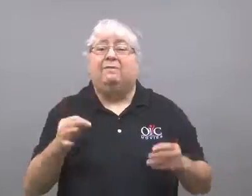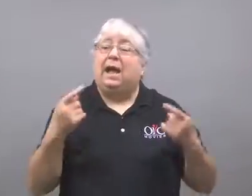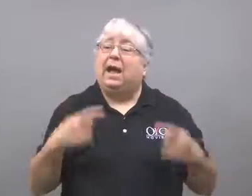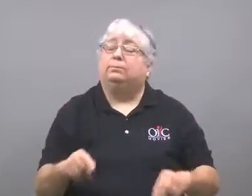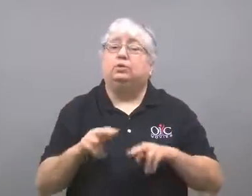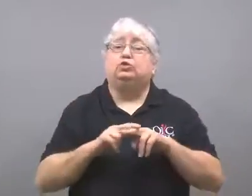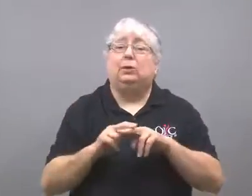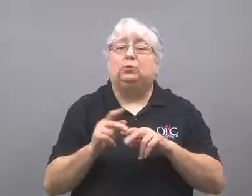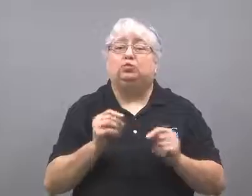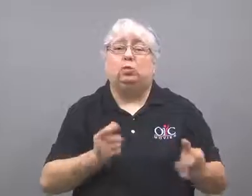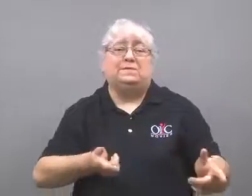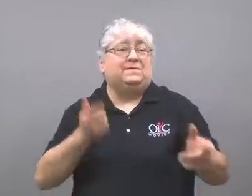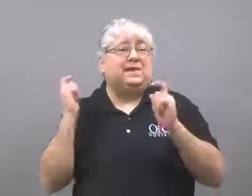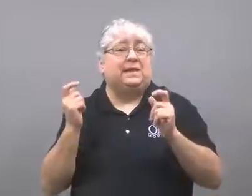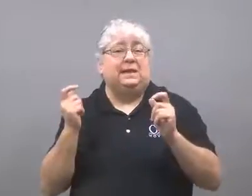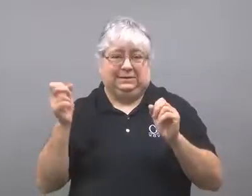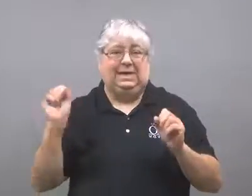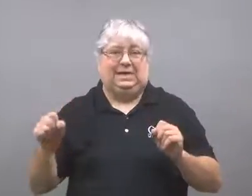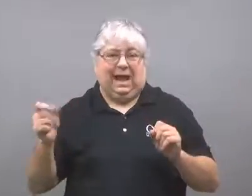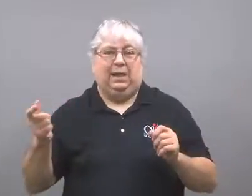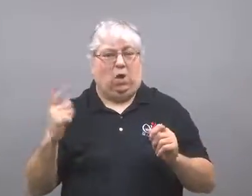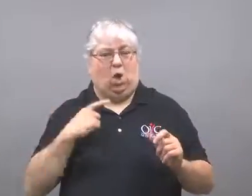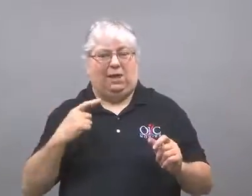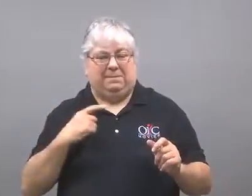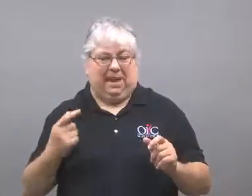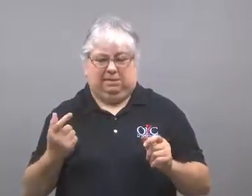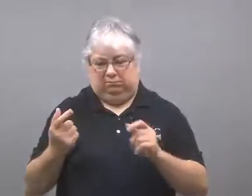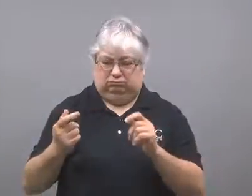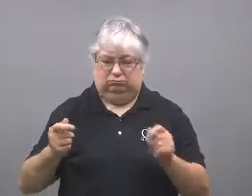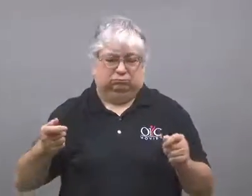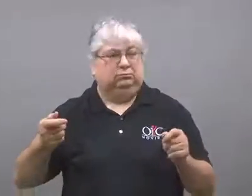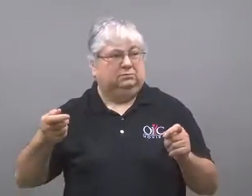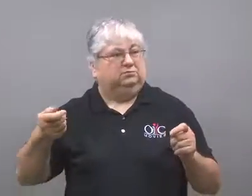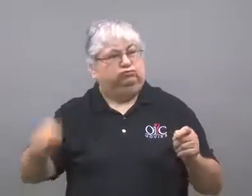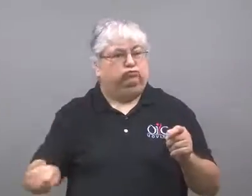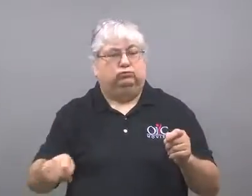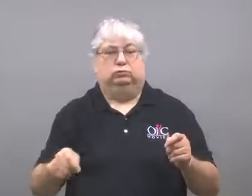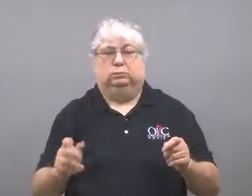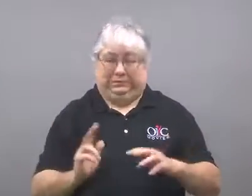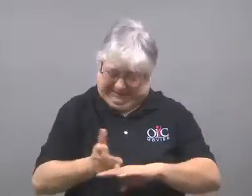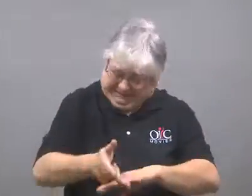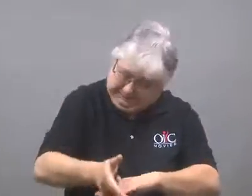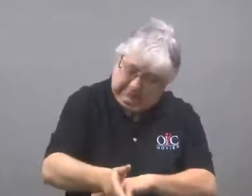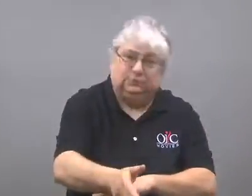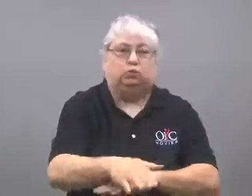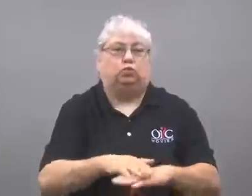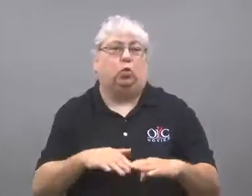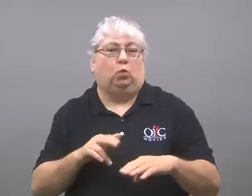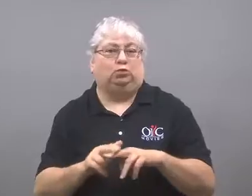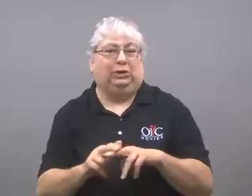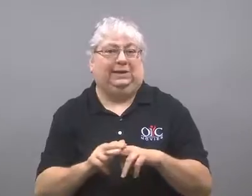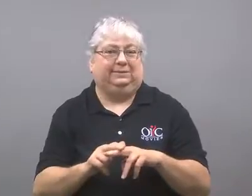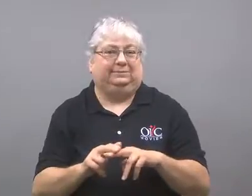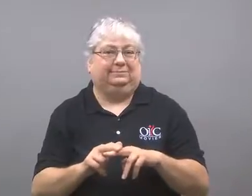This system can automatically slow a train down if it's going too fast.